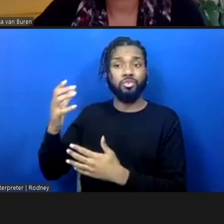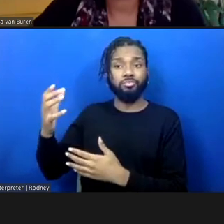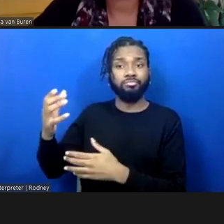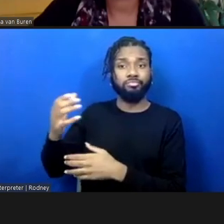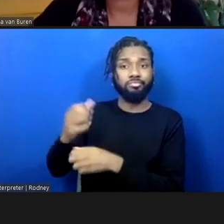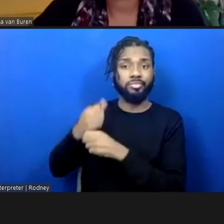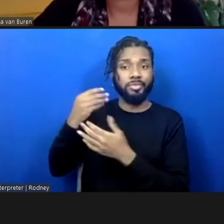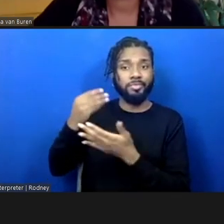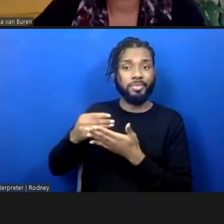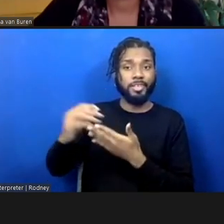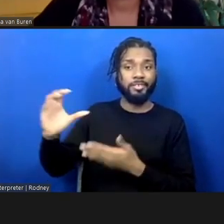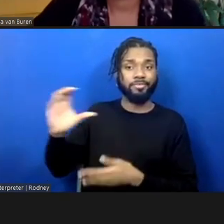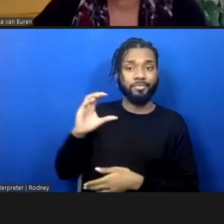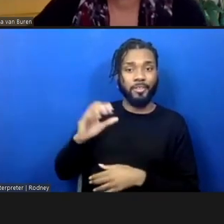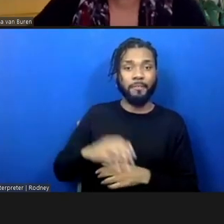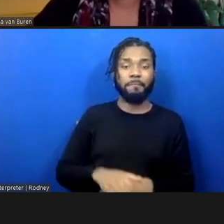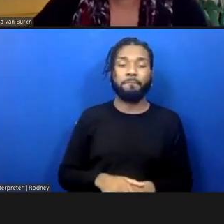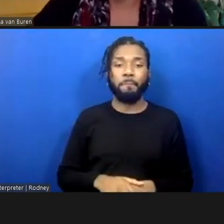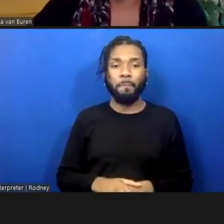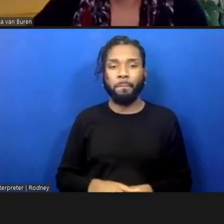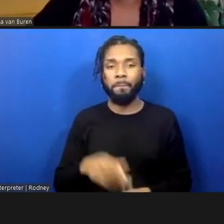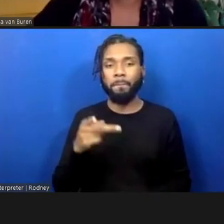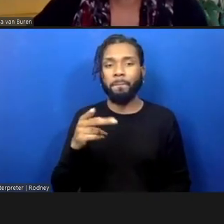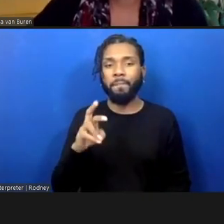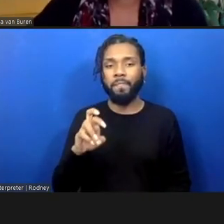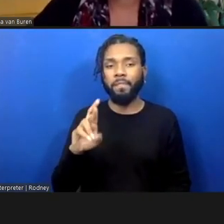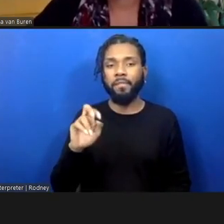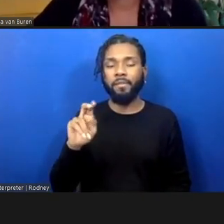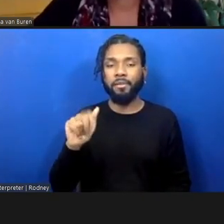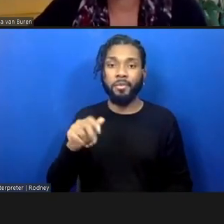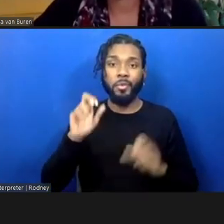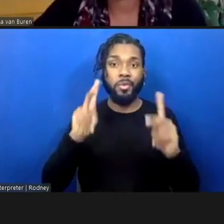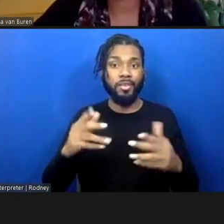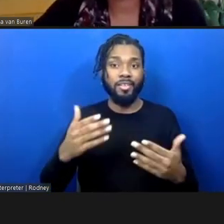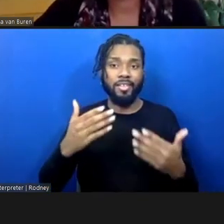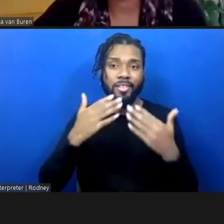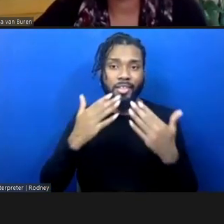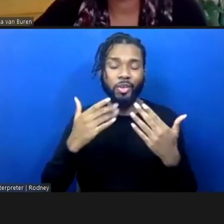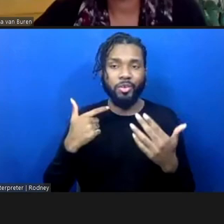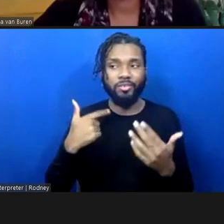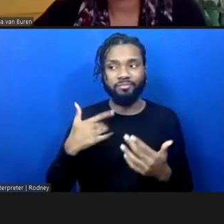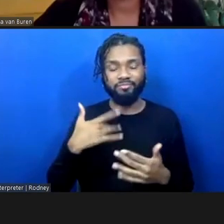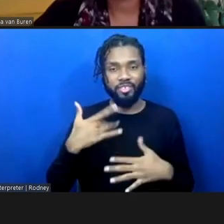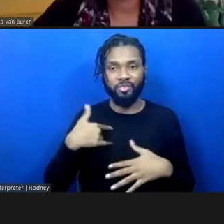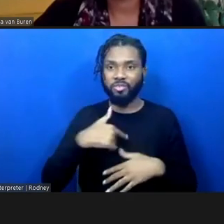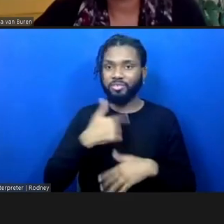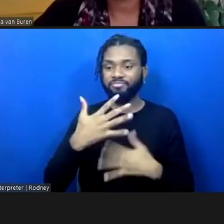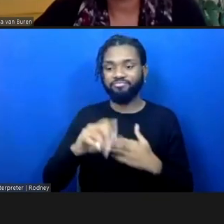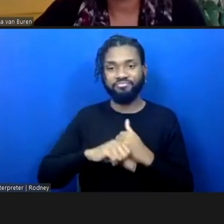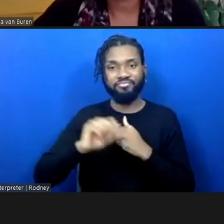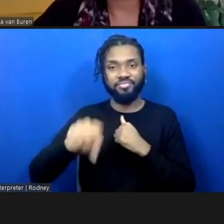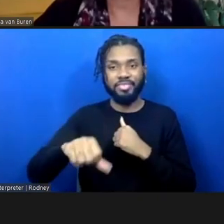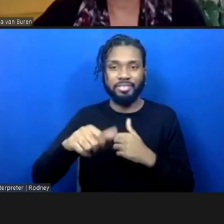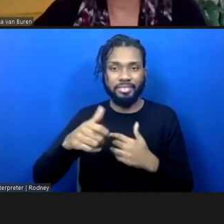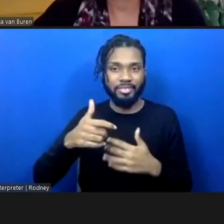Well, thank you all. I think we've hit our kind of 10 minutes over time, and I just want to send my